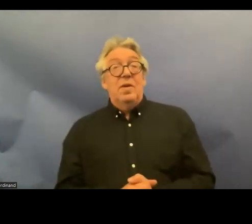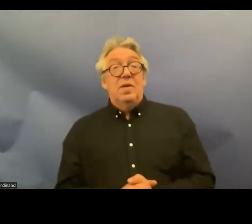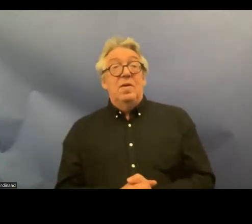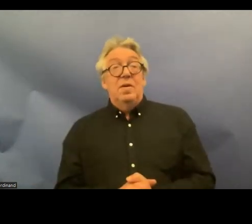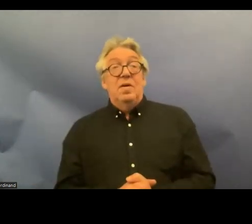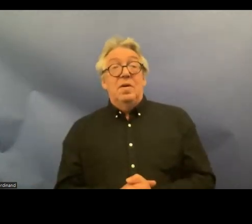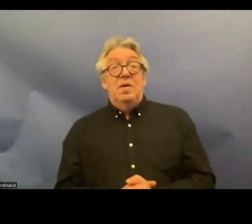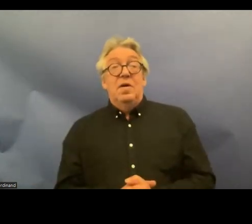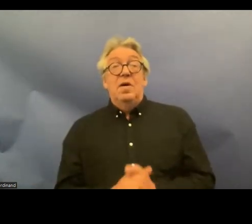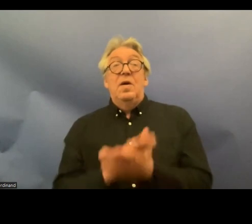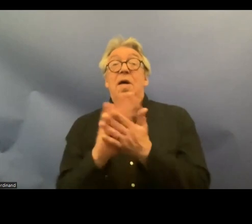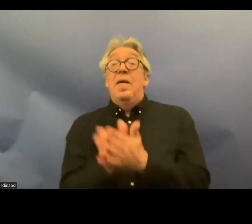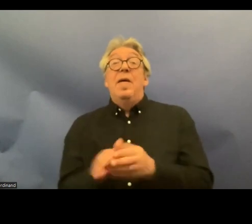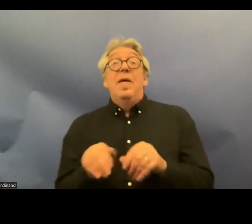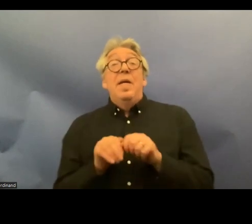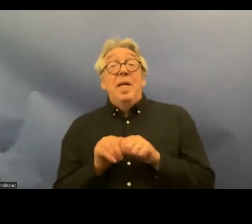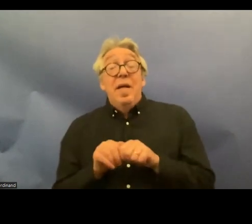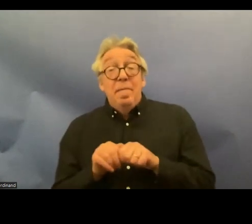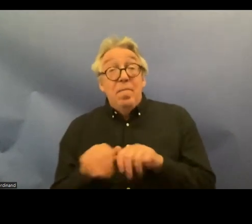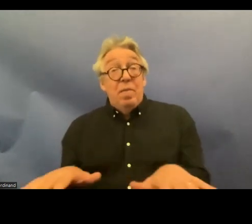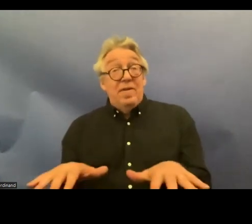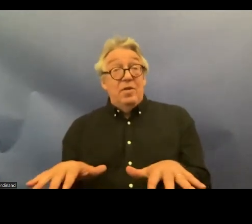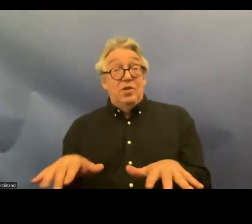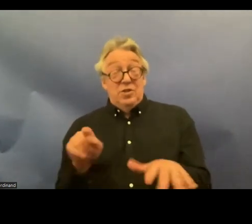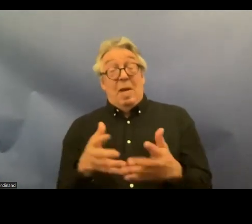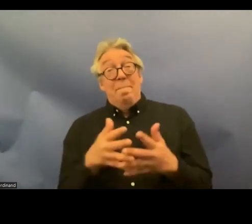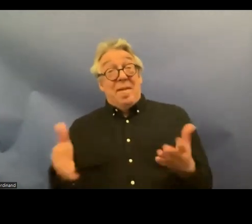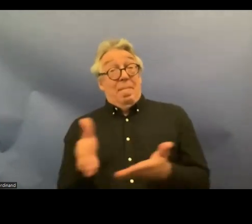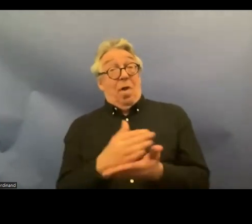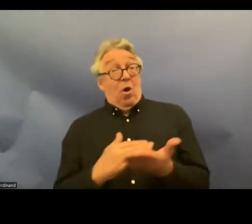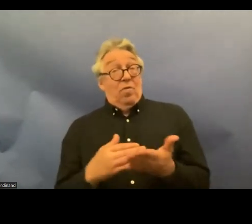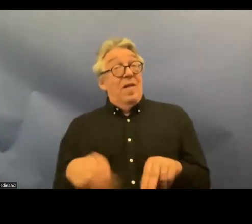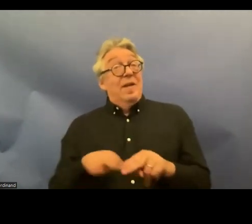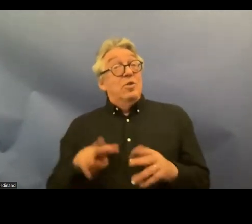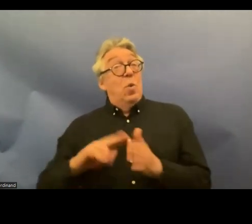legalization is the big part of this National plan so for the first time a